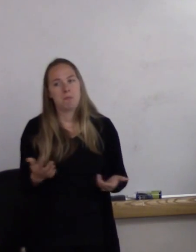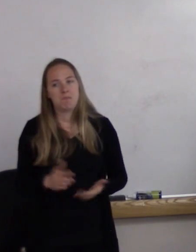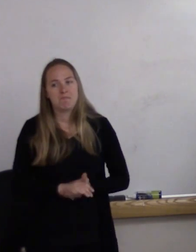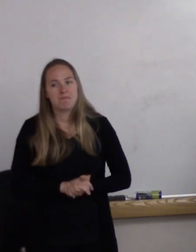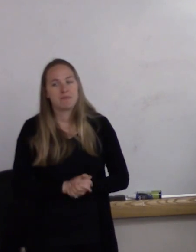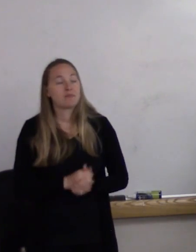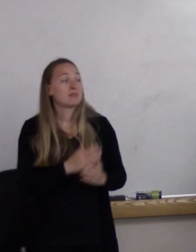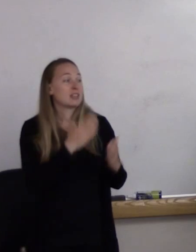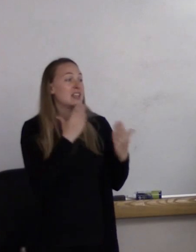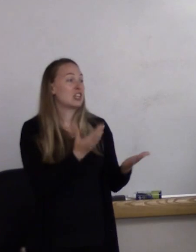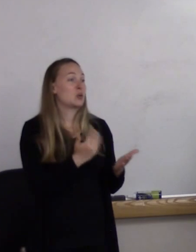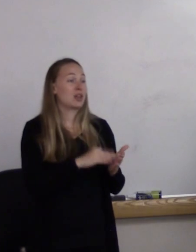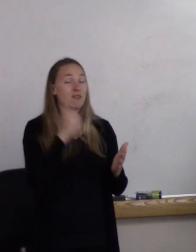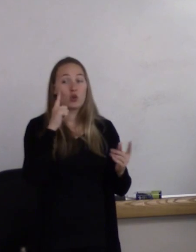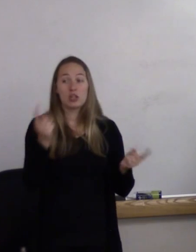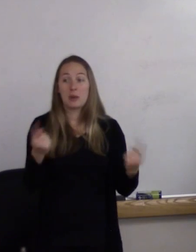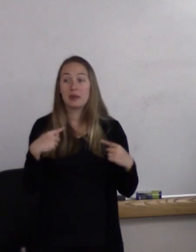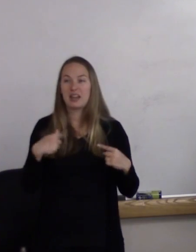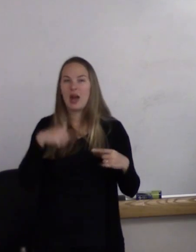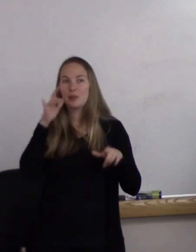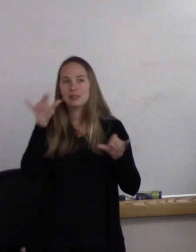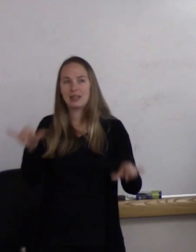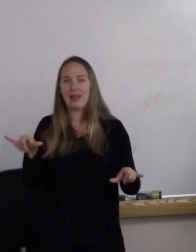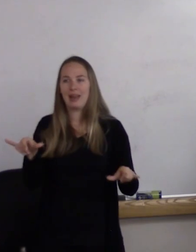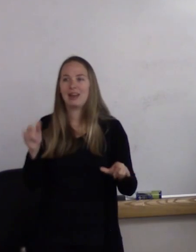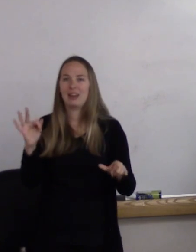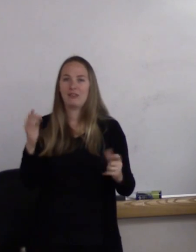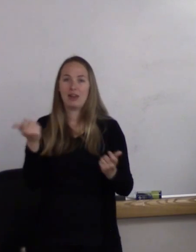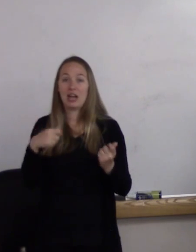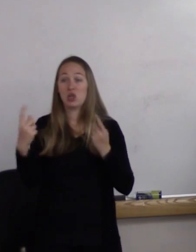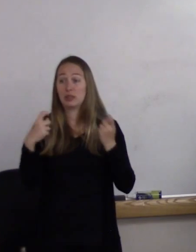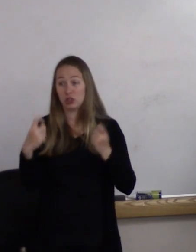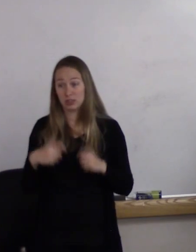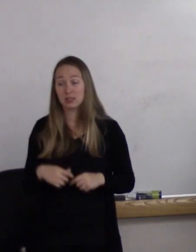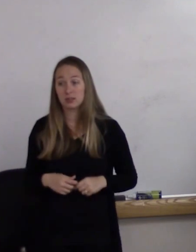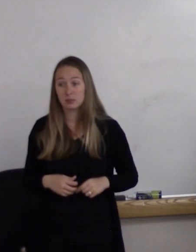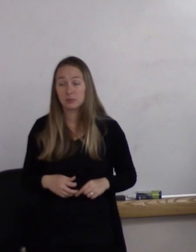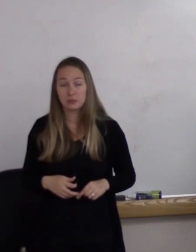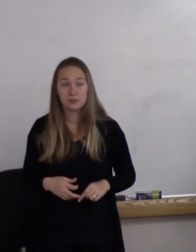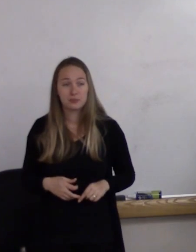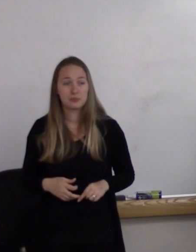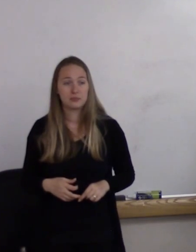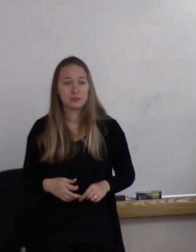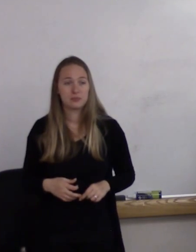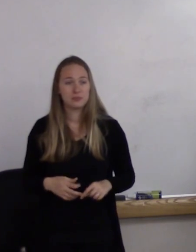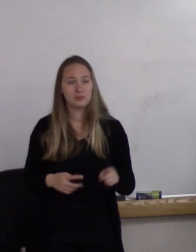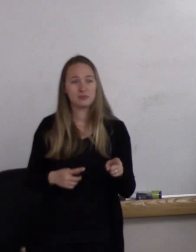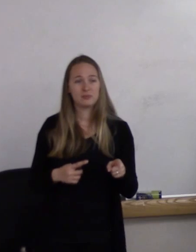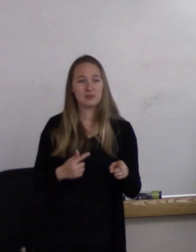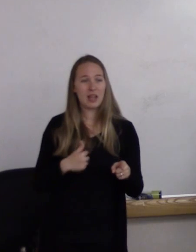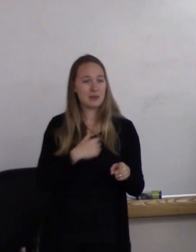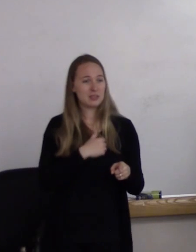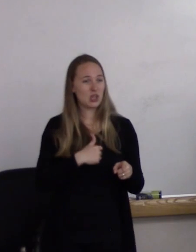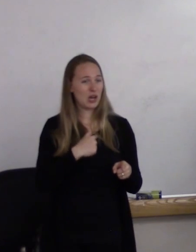So thank you again for coming, and I'll stay after if you have any questions that you want to ask personally as well. (woman) I'm afraid I missed your introduction,